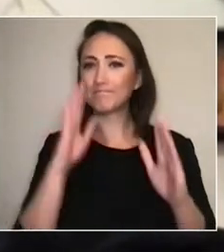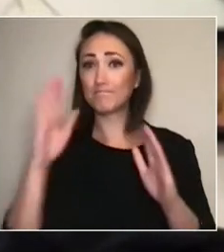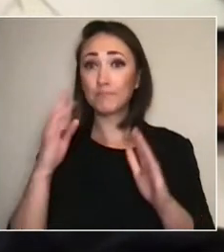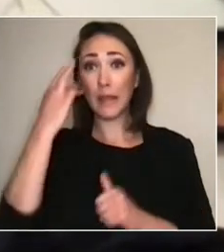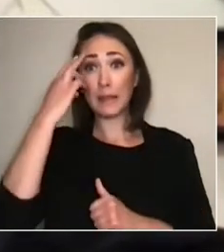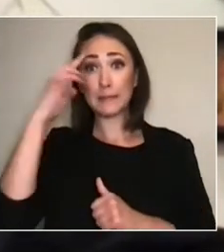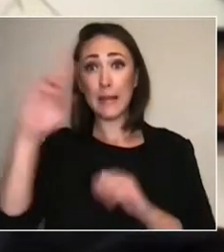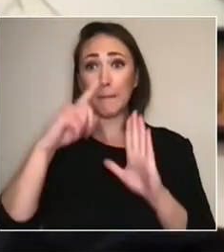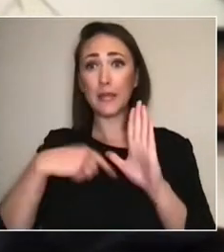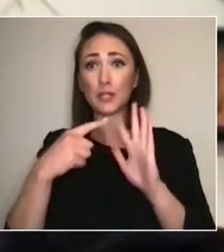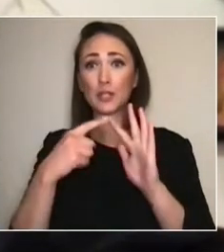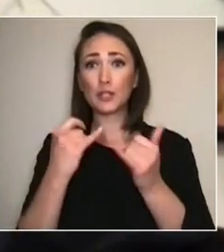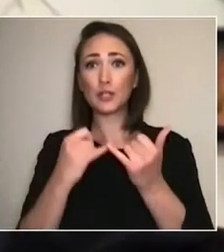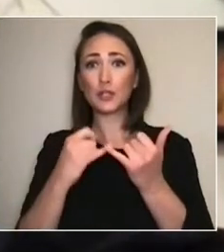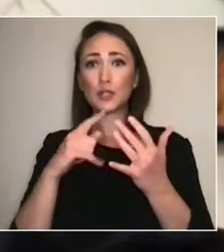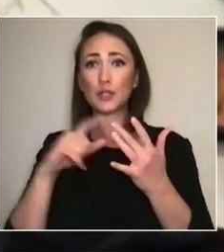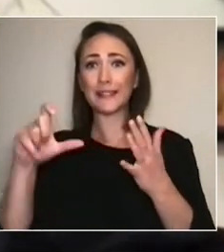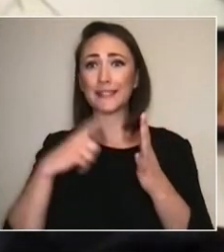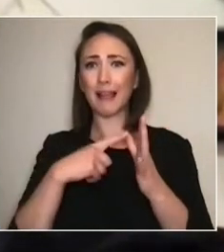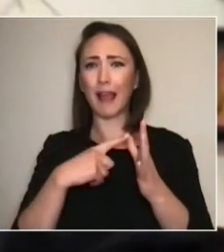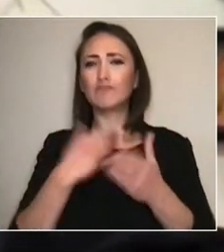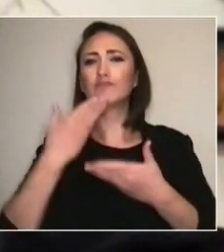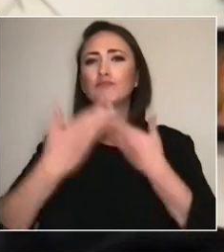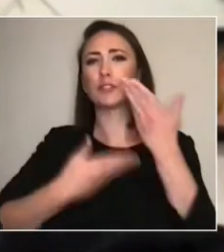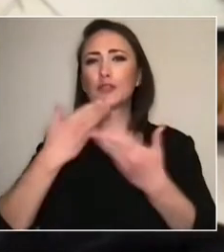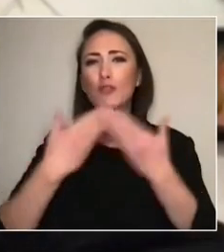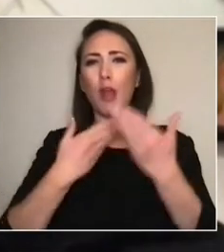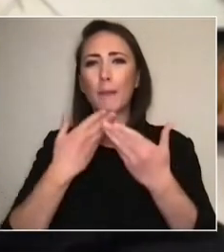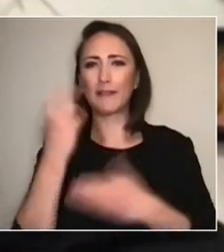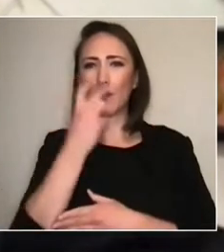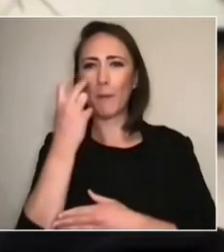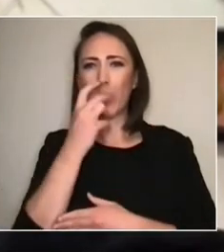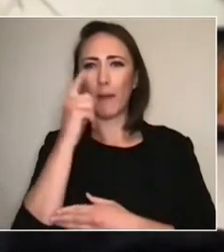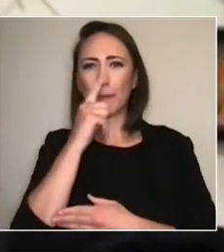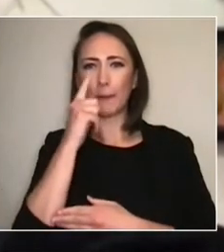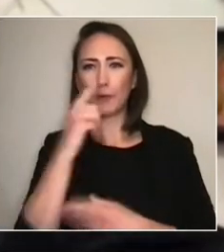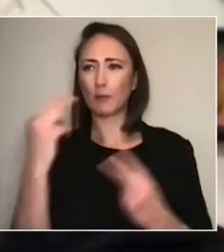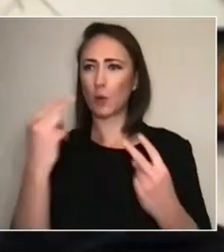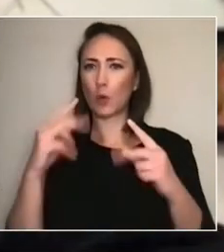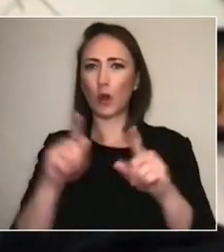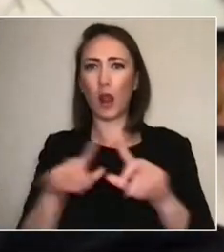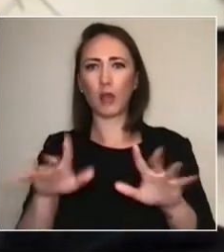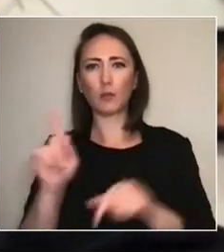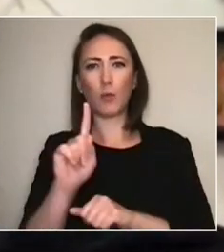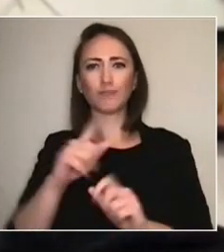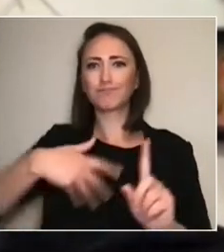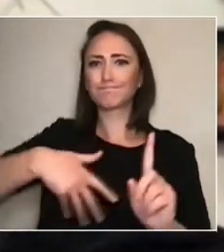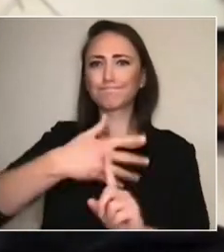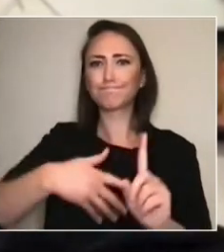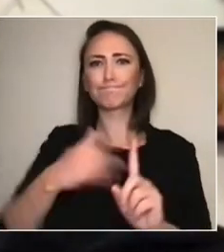by a purple scrunchie. I am sitting in front of an amazing art wall.